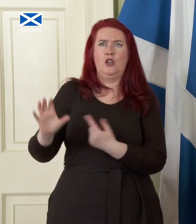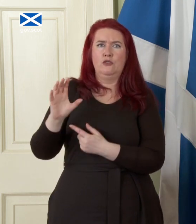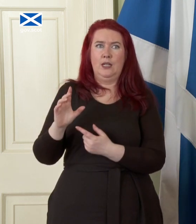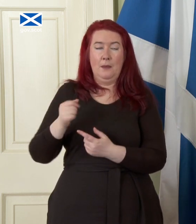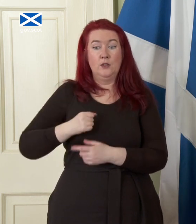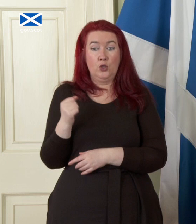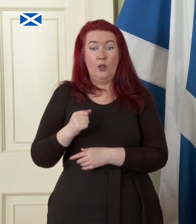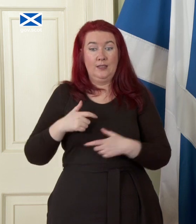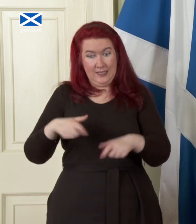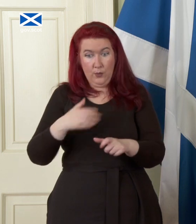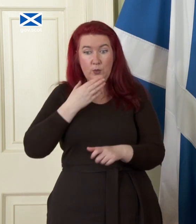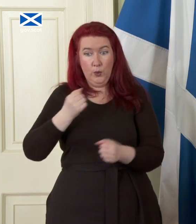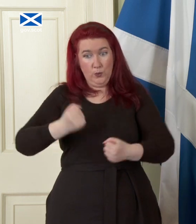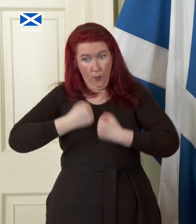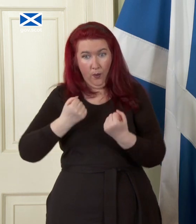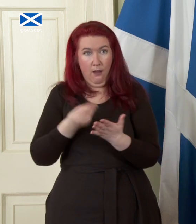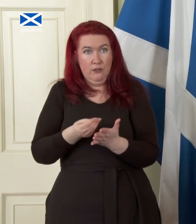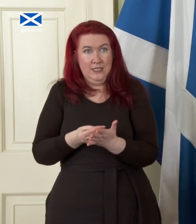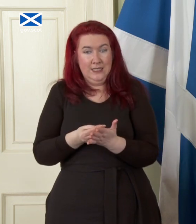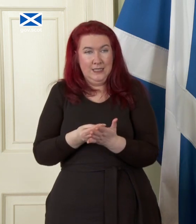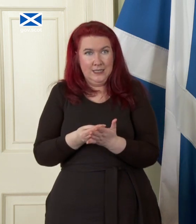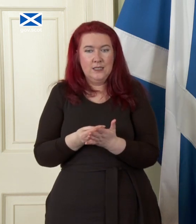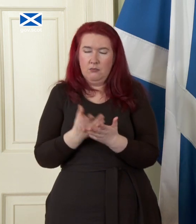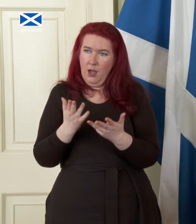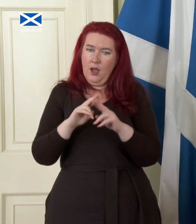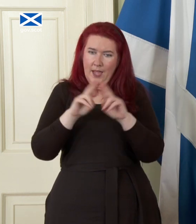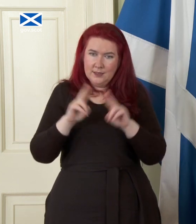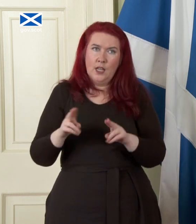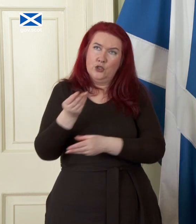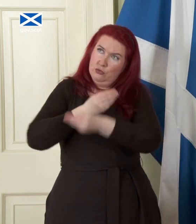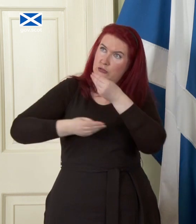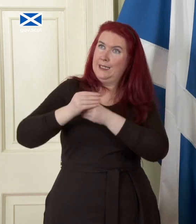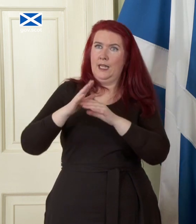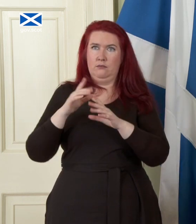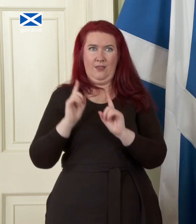Scotland continuing to use our own currency an internationally traded currency into the bargain